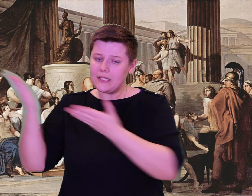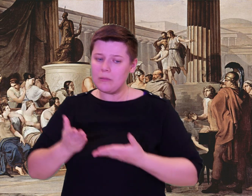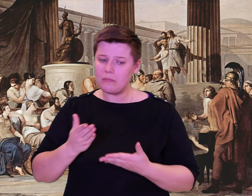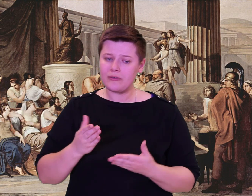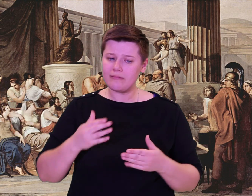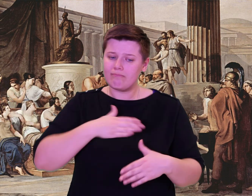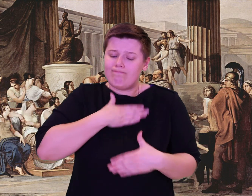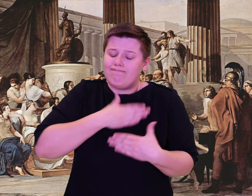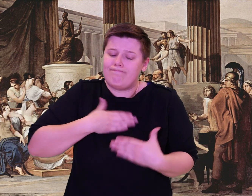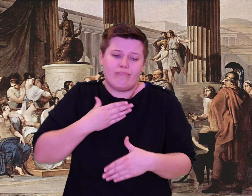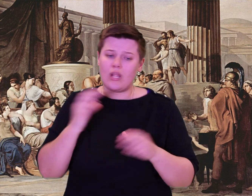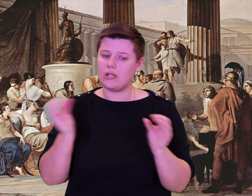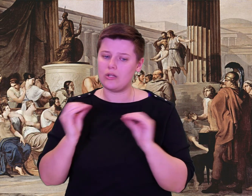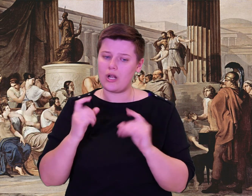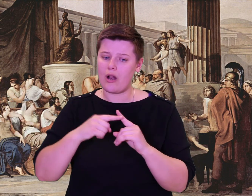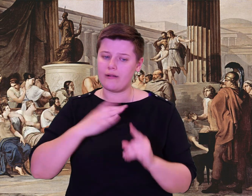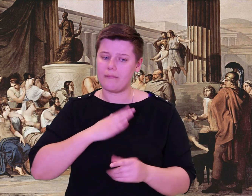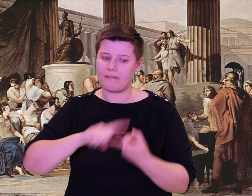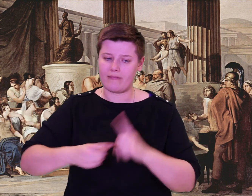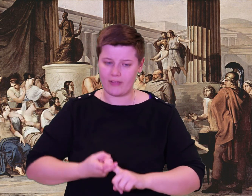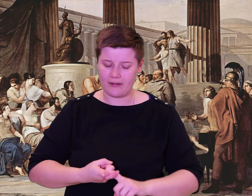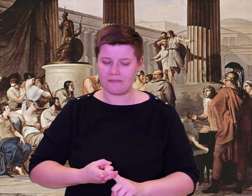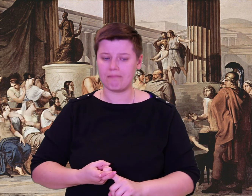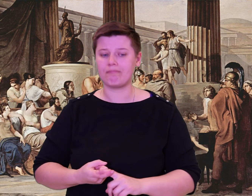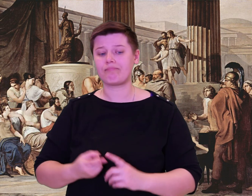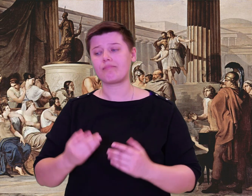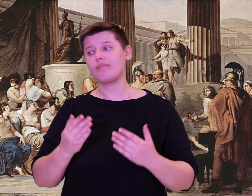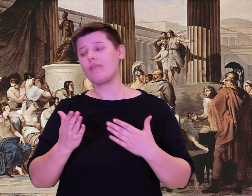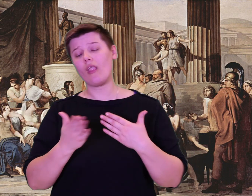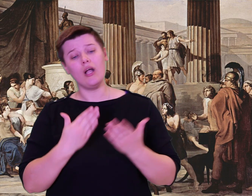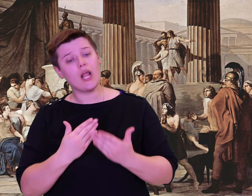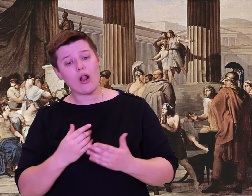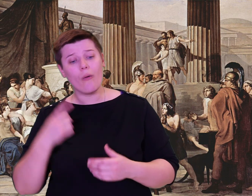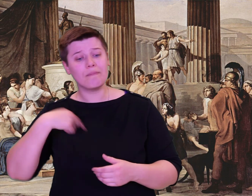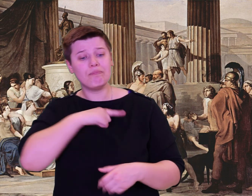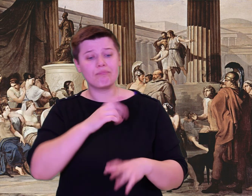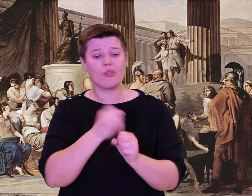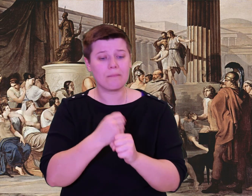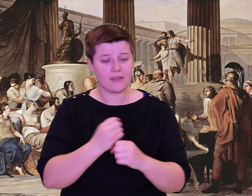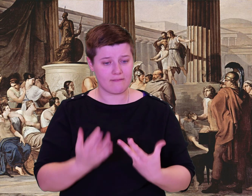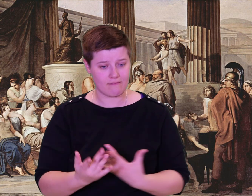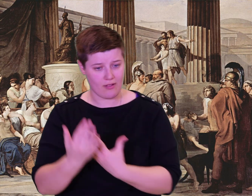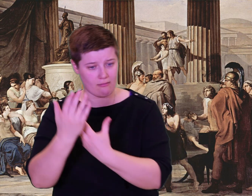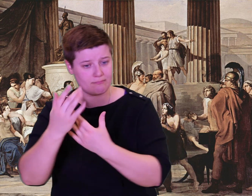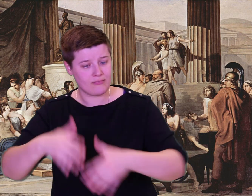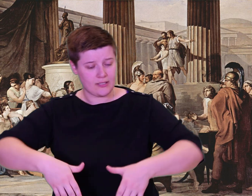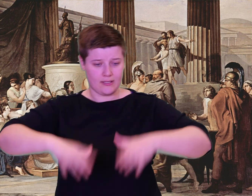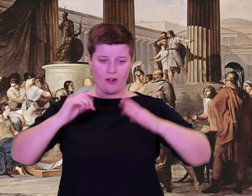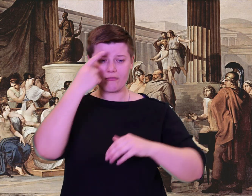if he would give us gifts. In fact, he brought no joy to my companions. Then we